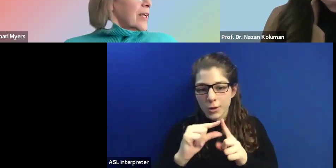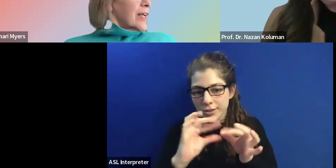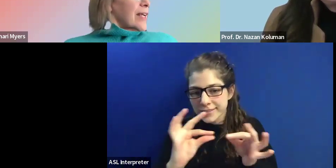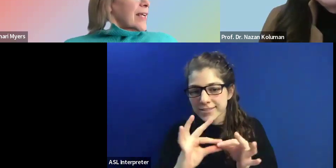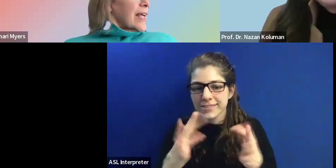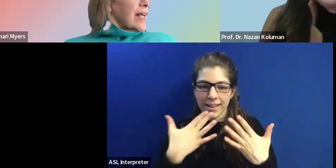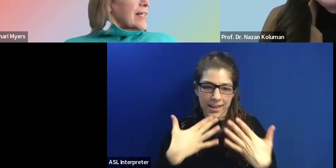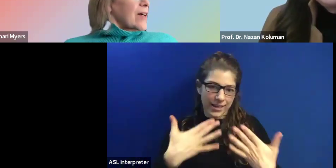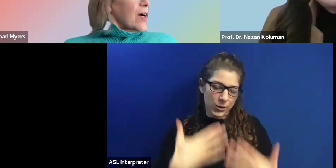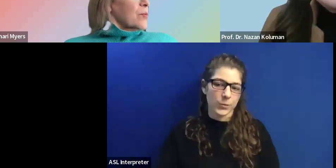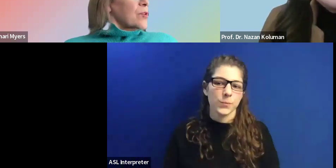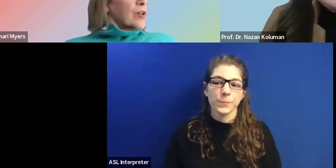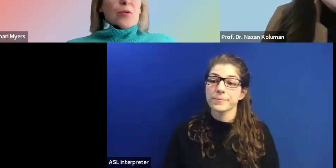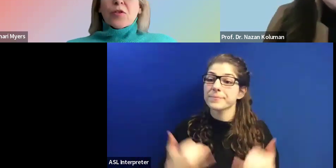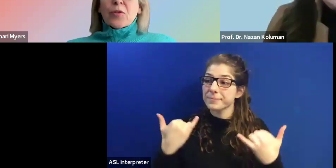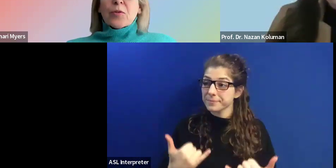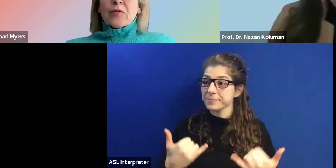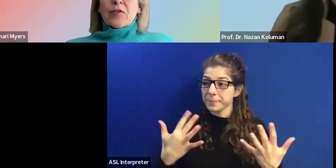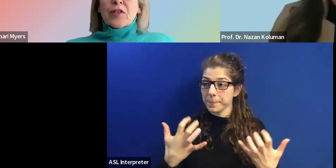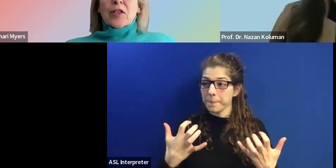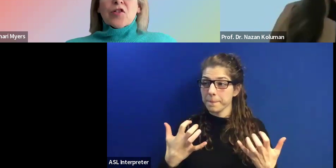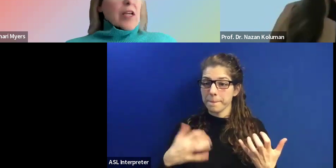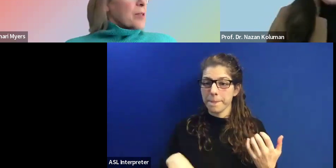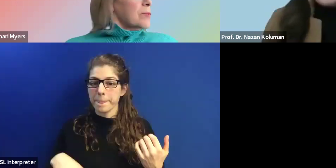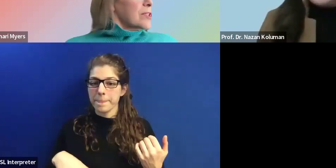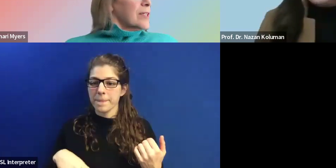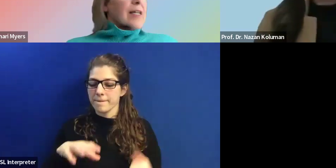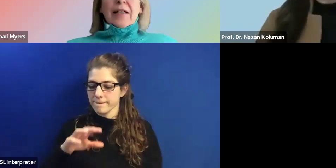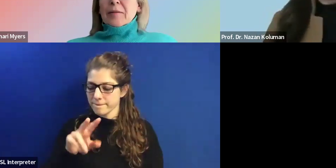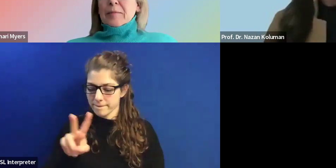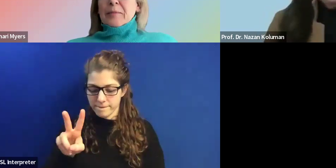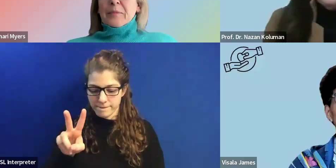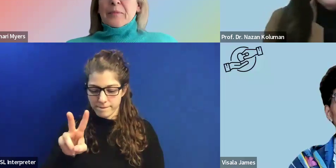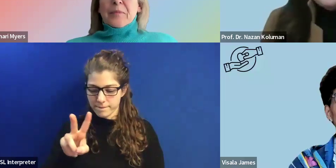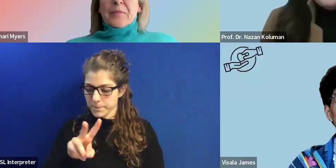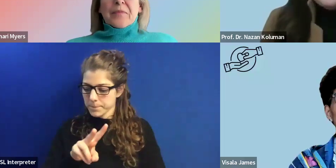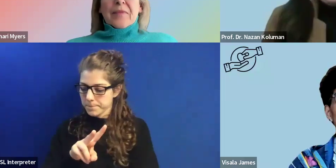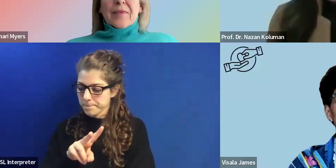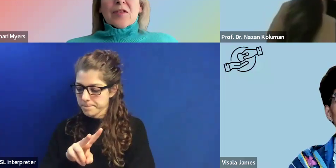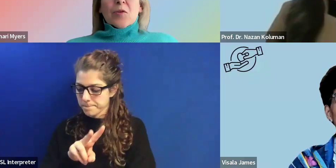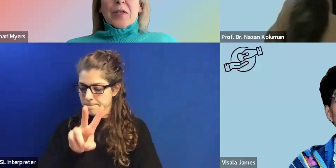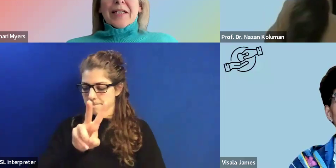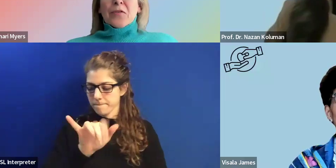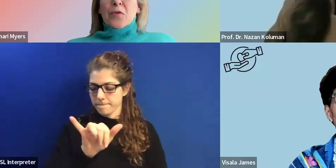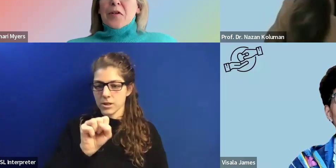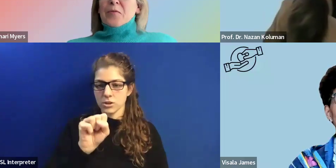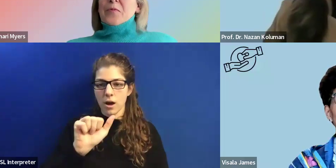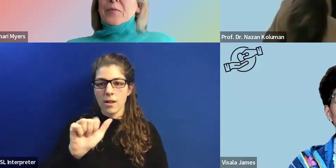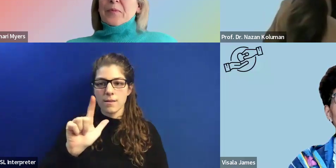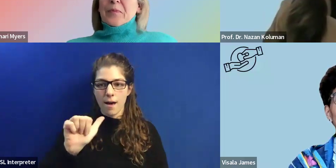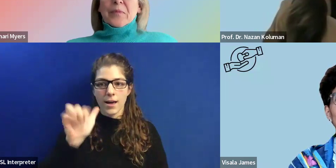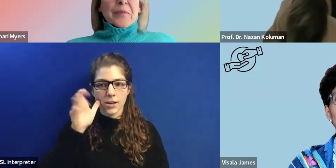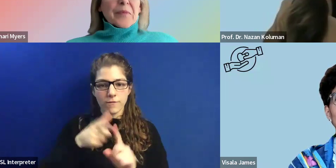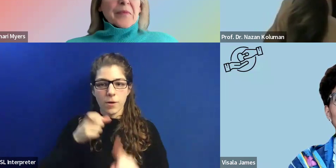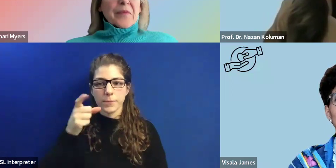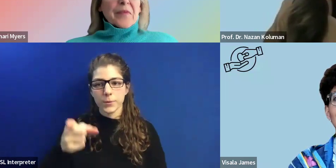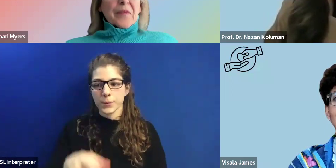And now I will go to Visala James so that we can hear from you.